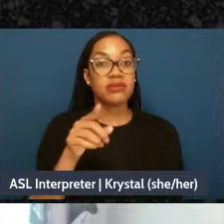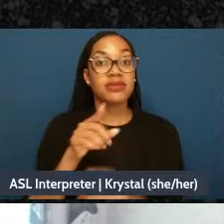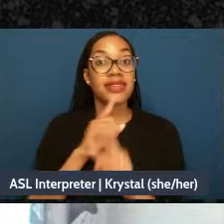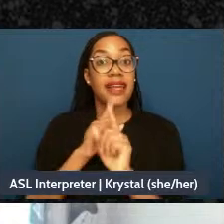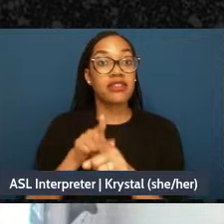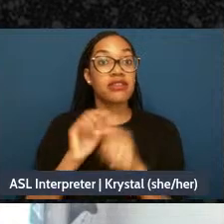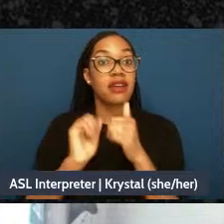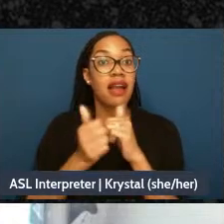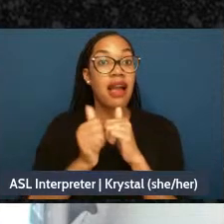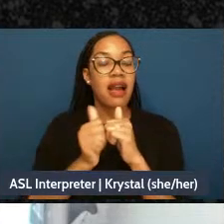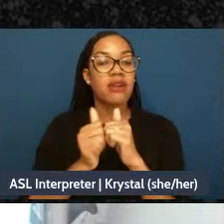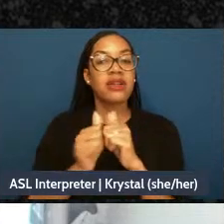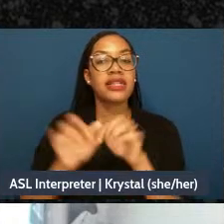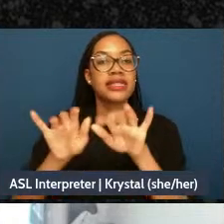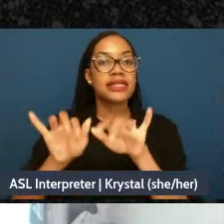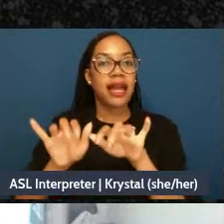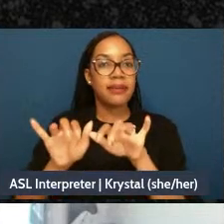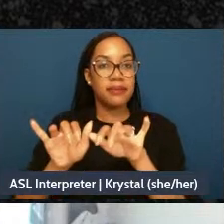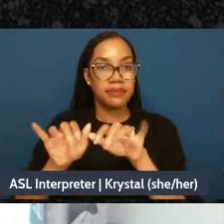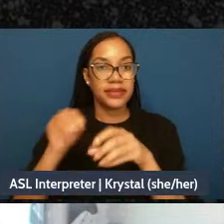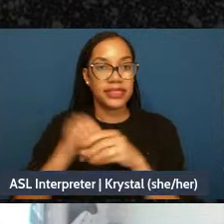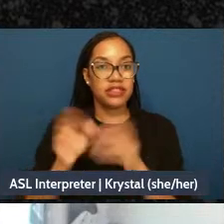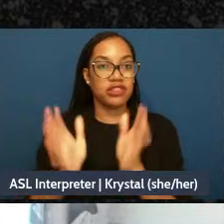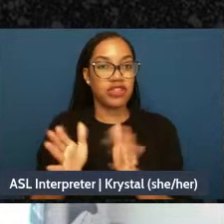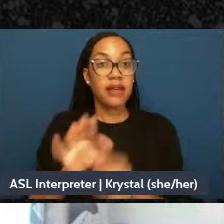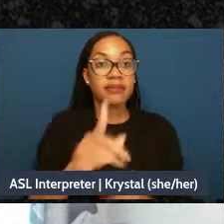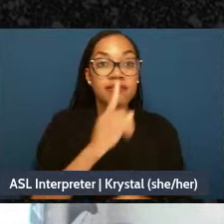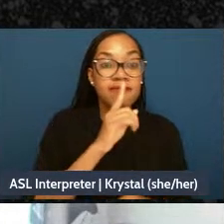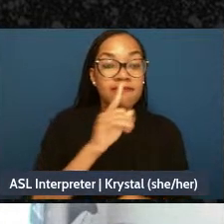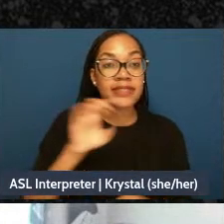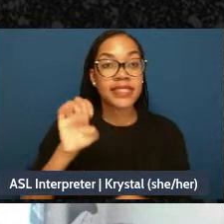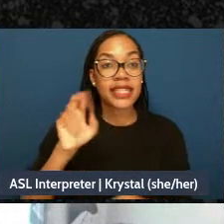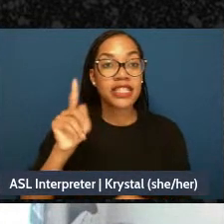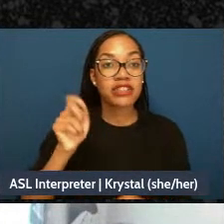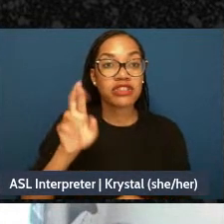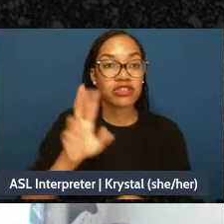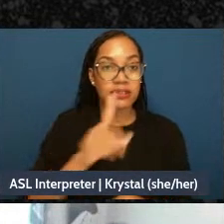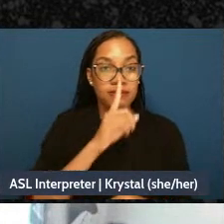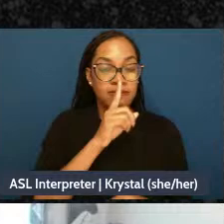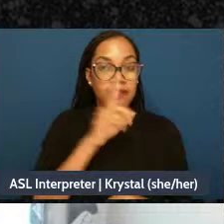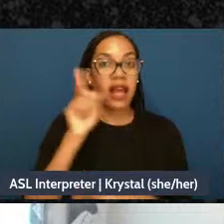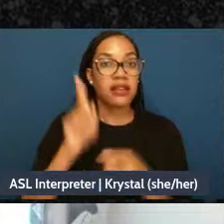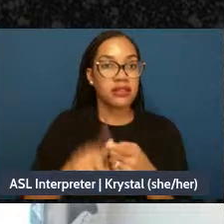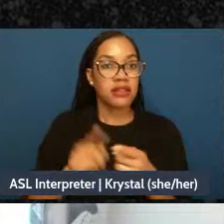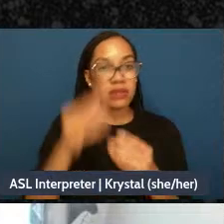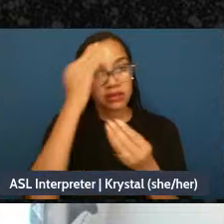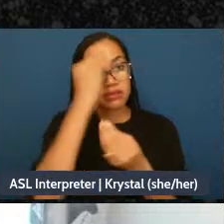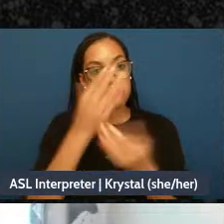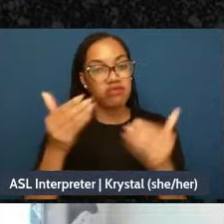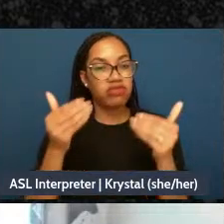but don't press enter until we say so. So once again I’m going to ask you a question,